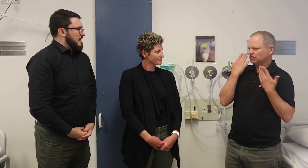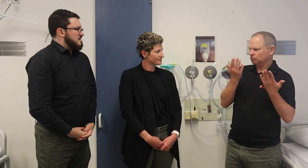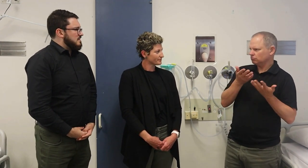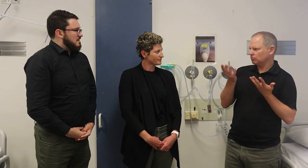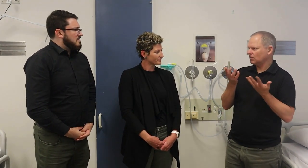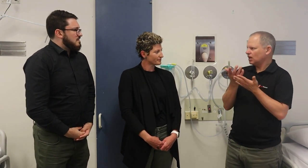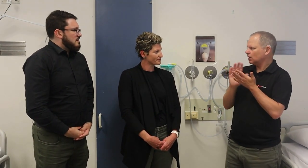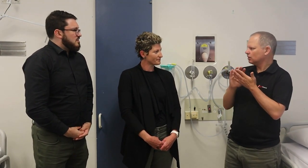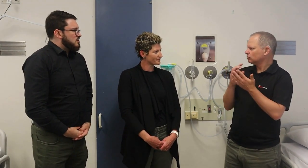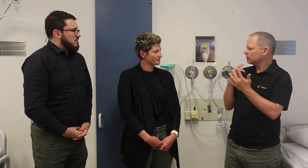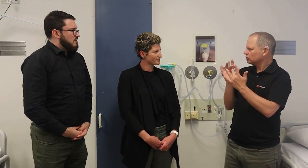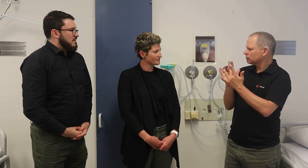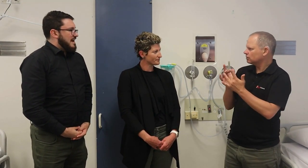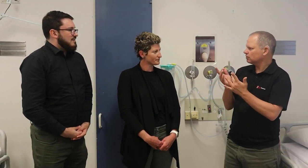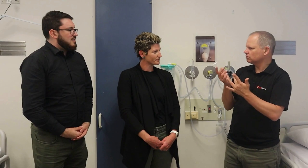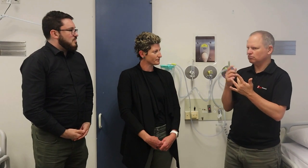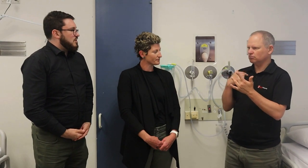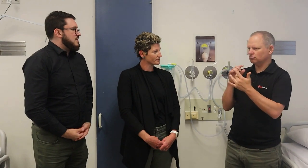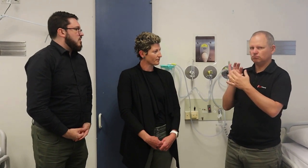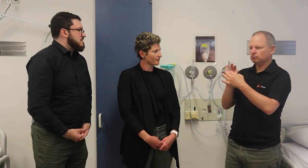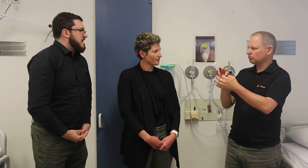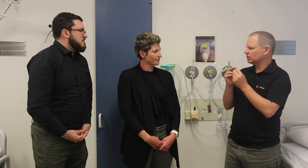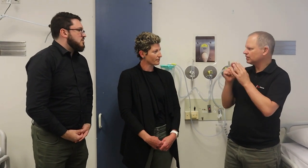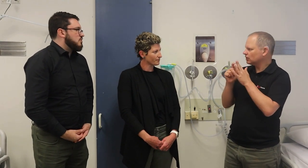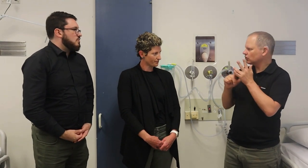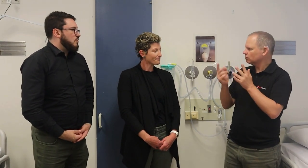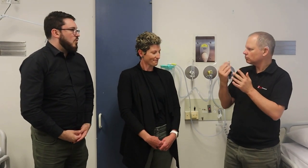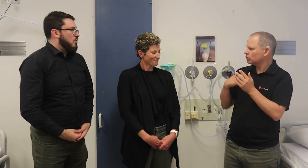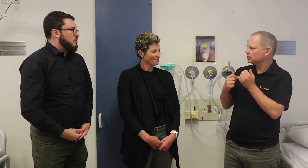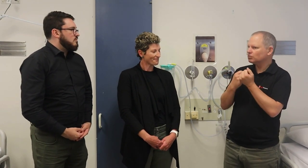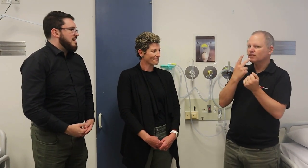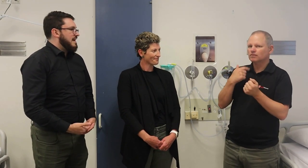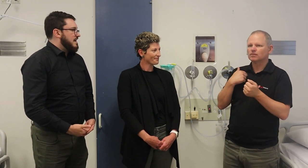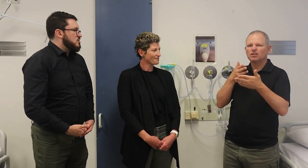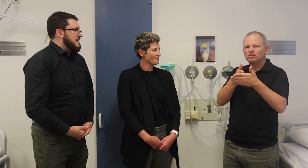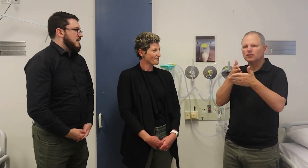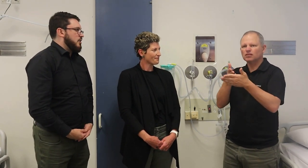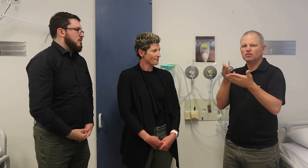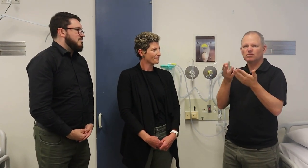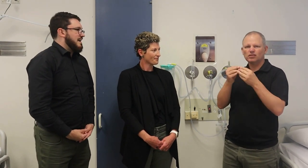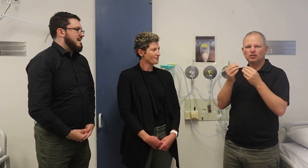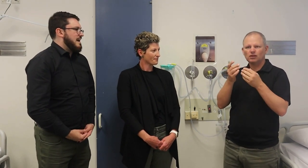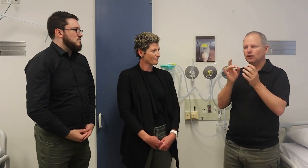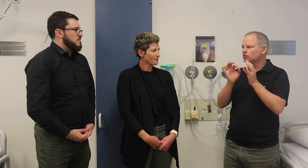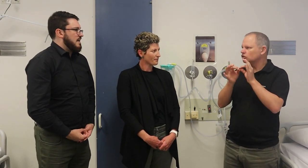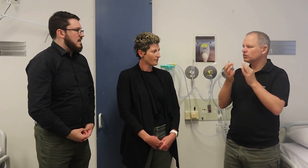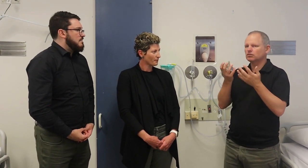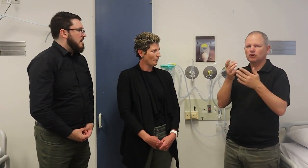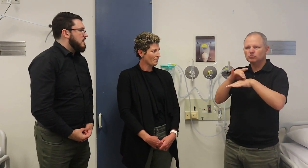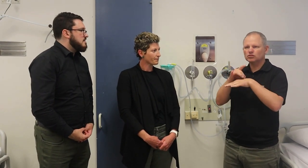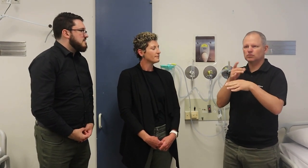Excellent. So, how can the community contact you or engage a DLO if they're encountering any barriers,